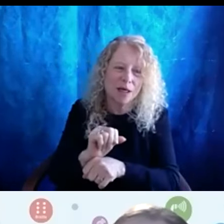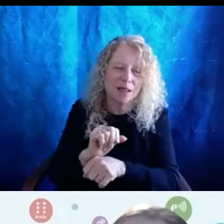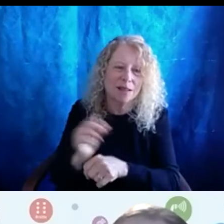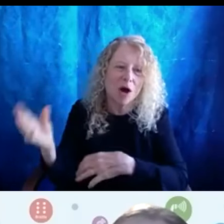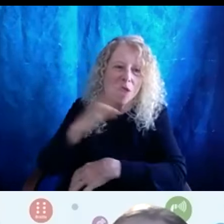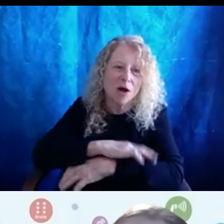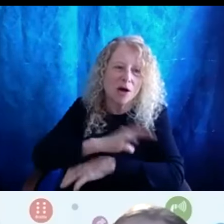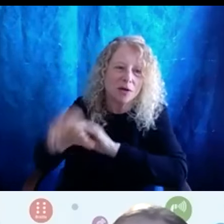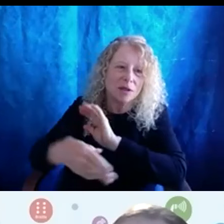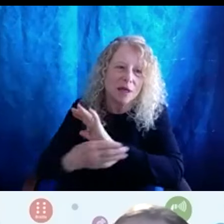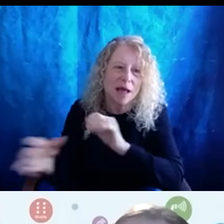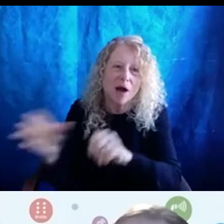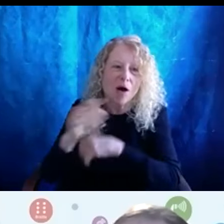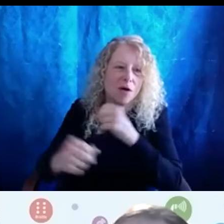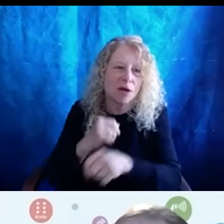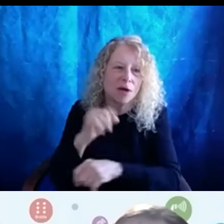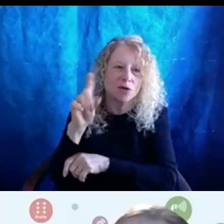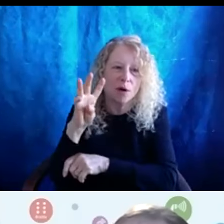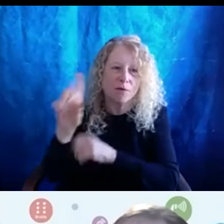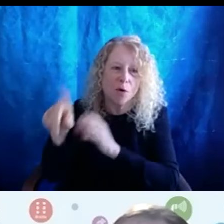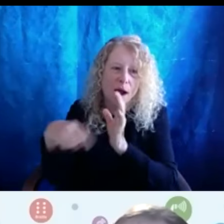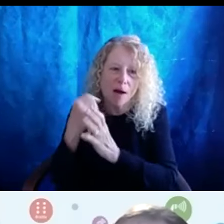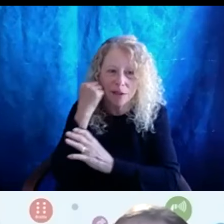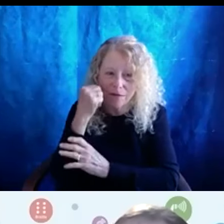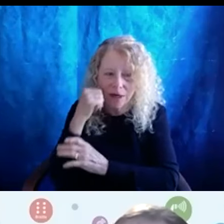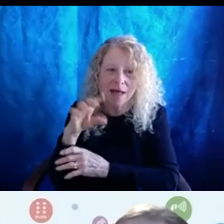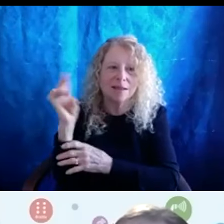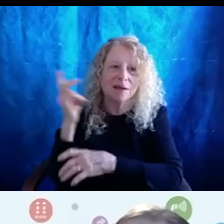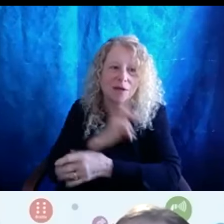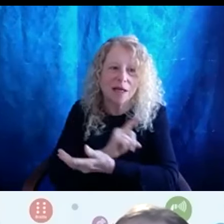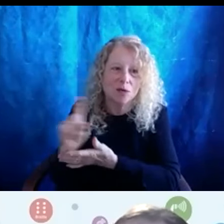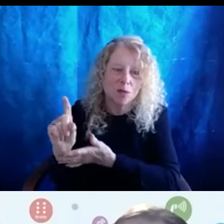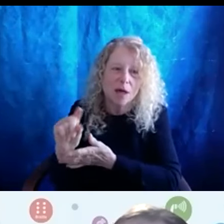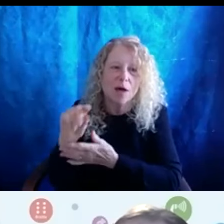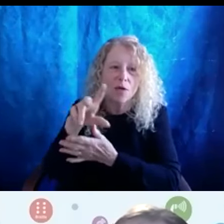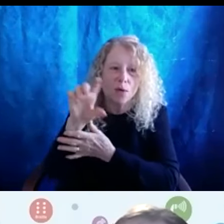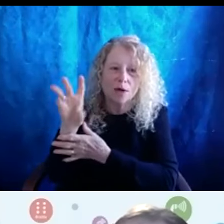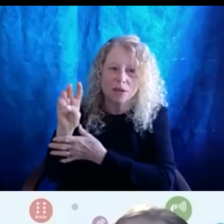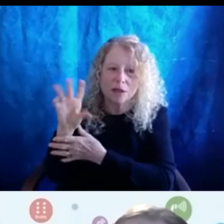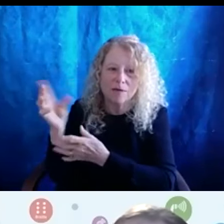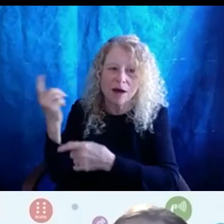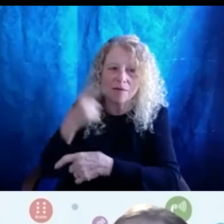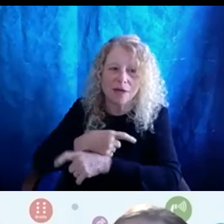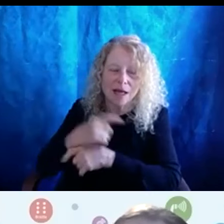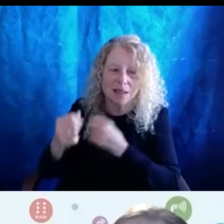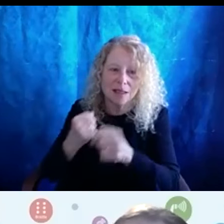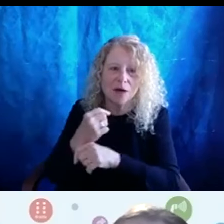24/7, 365, 24 hours a day, seven days a week, 365 days a year until the day we pass.